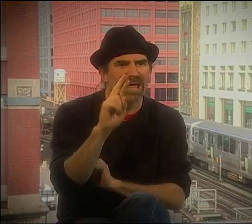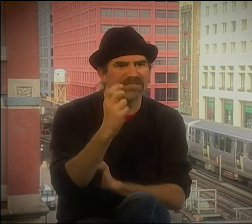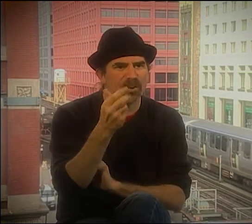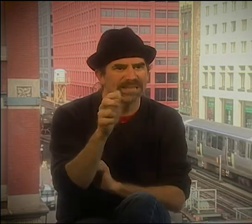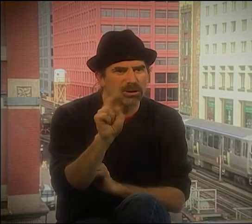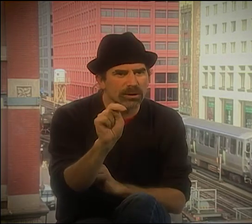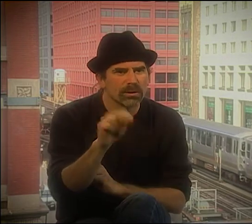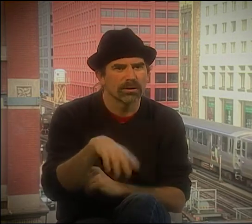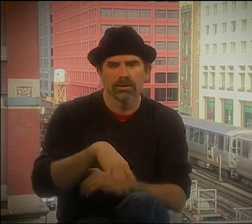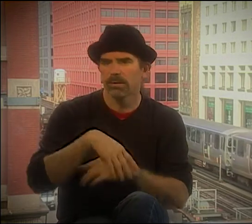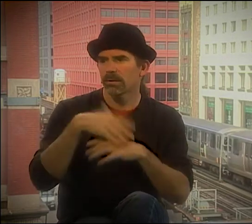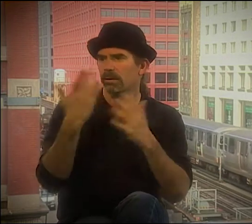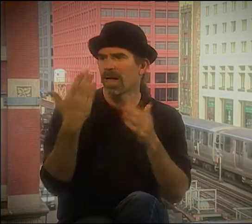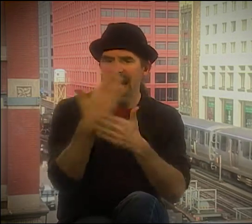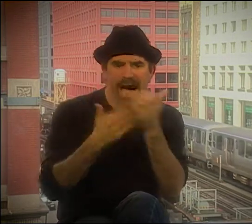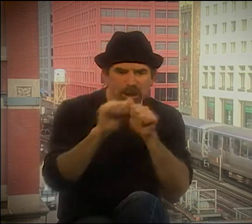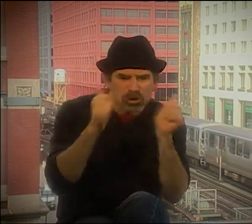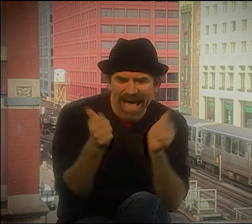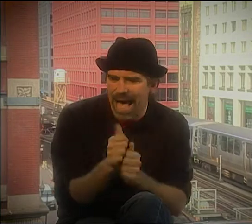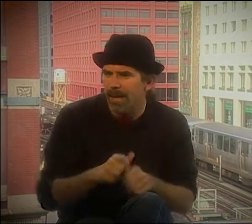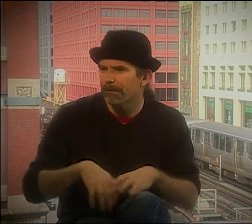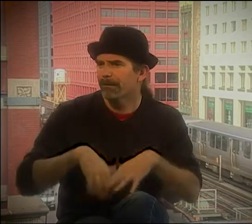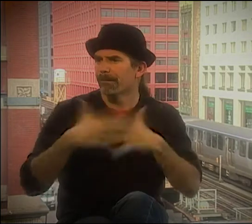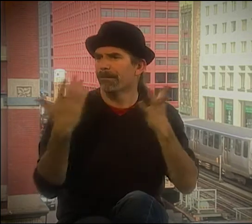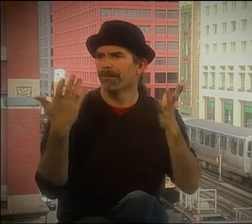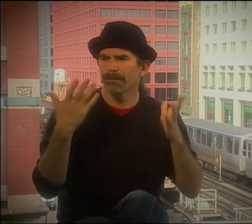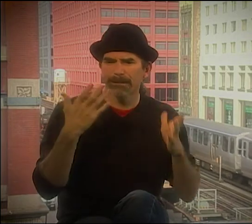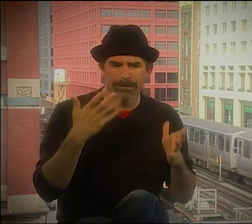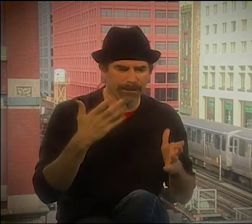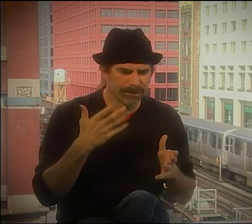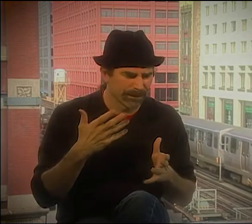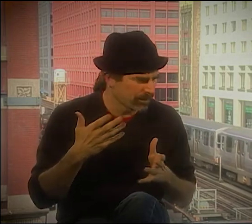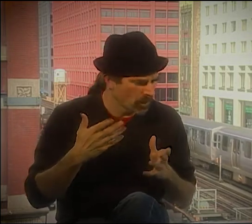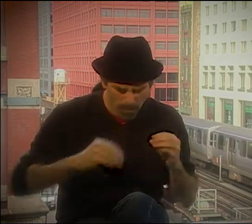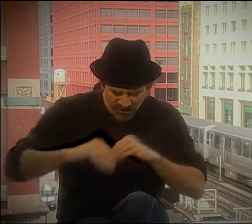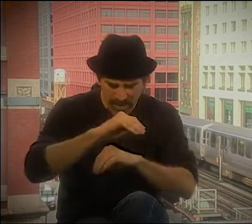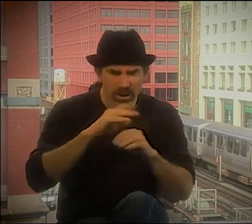I THINK, COMPARED TO LIKE 20 YEARS AGO, THAT I'M MORE INTO